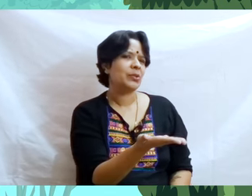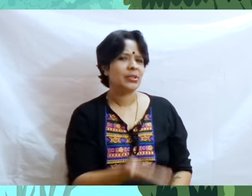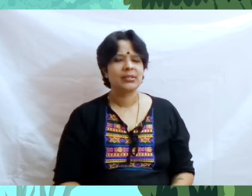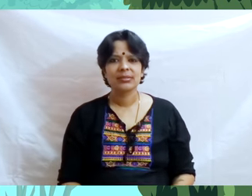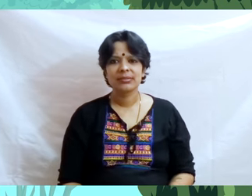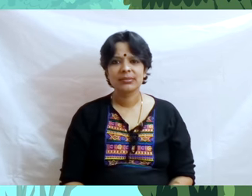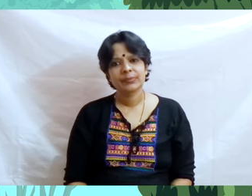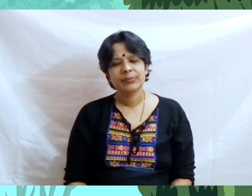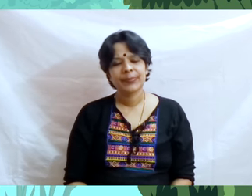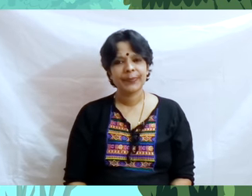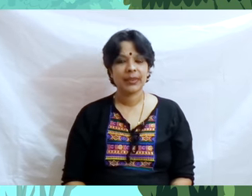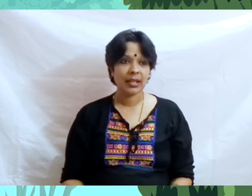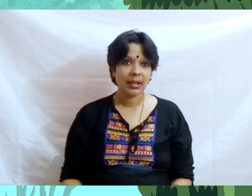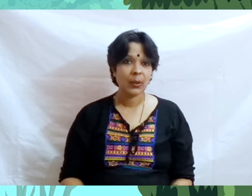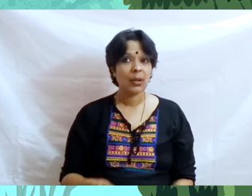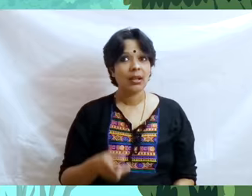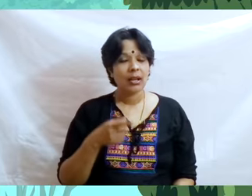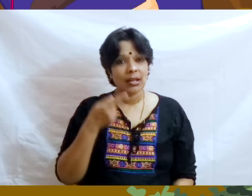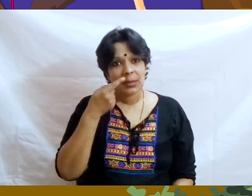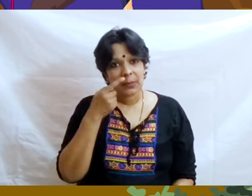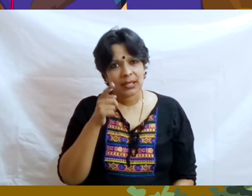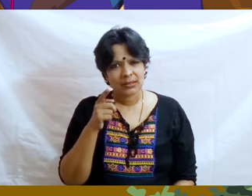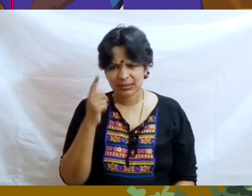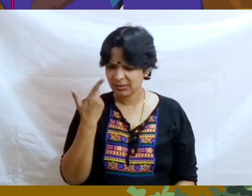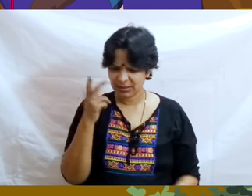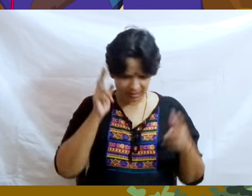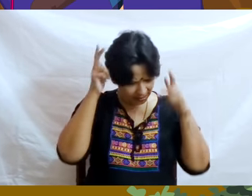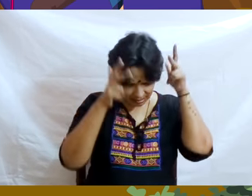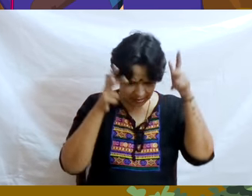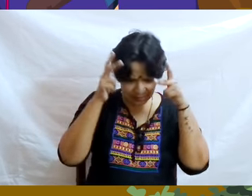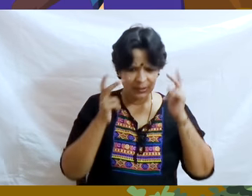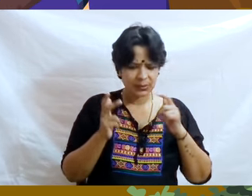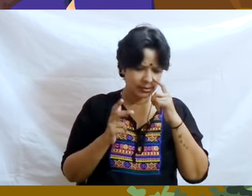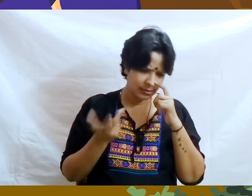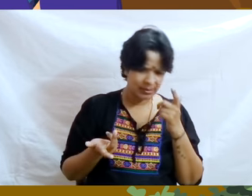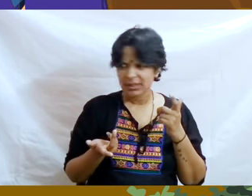The Miller felt a bit vexed but to be agreeable he told the Boy to climb up behind him.